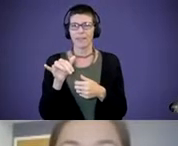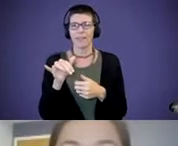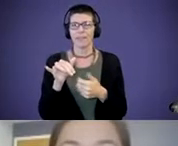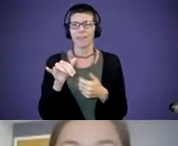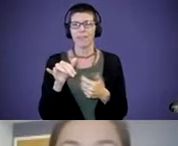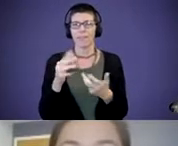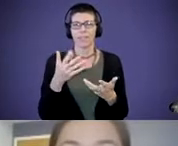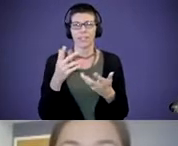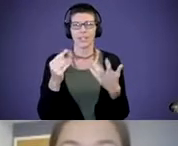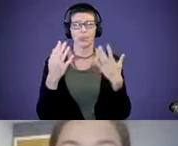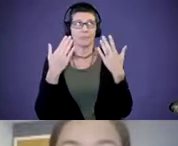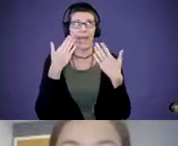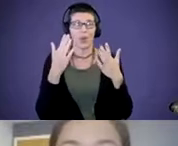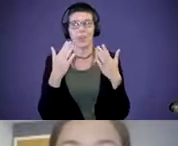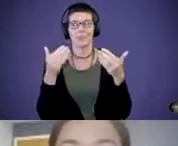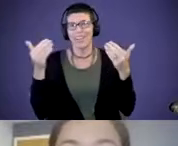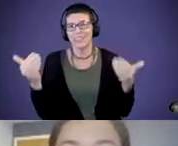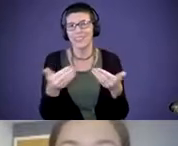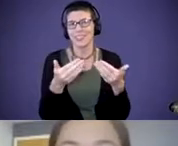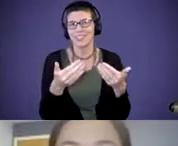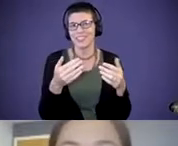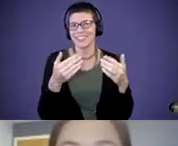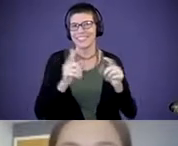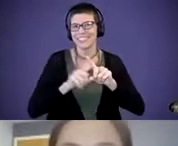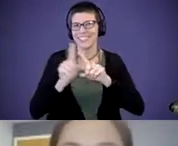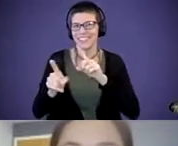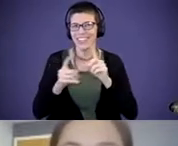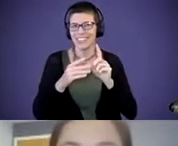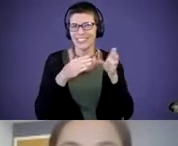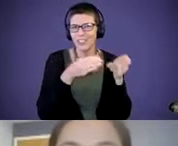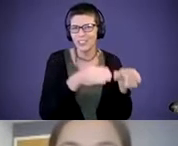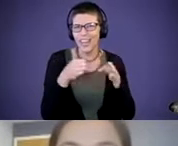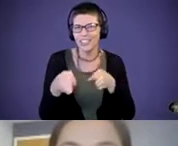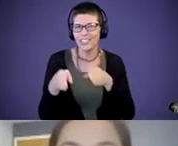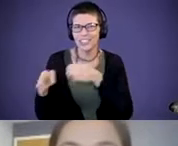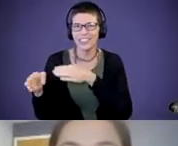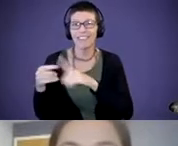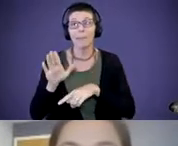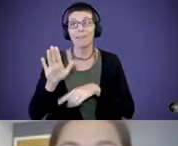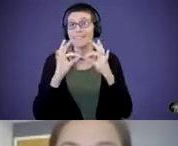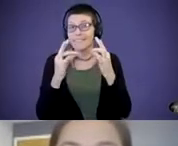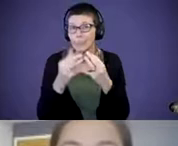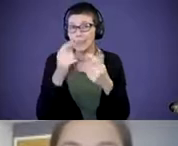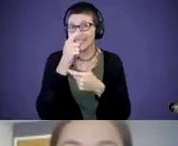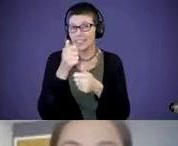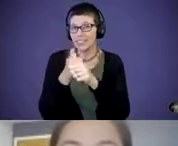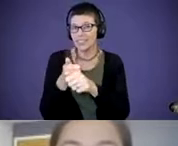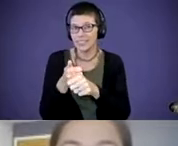I don't know, introduce strategies, from the family interest. And I'm going to feel more joy.